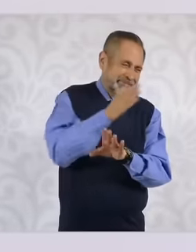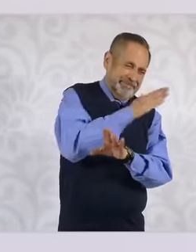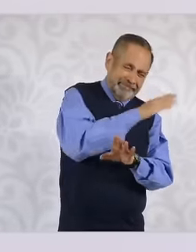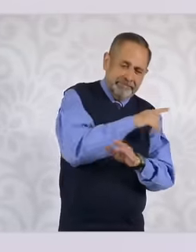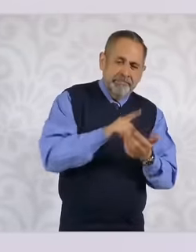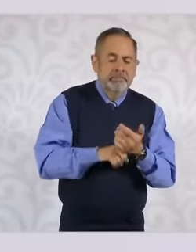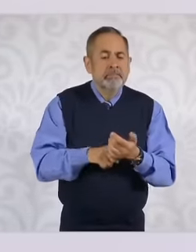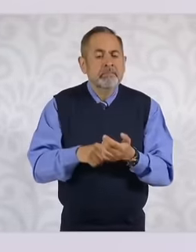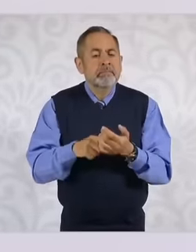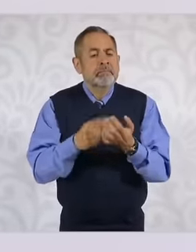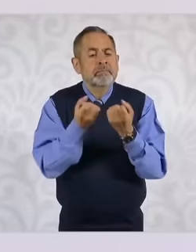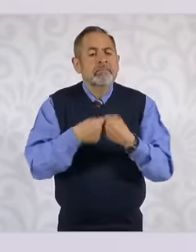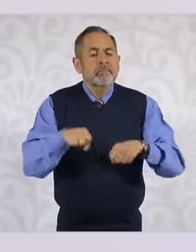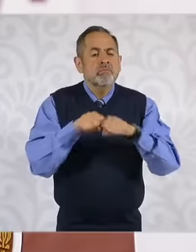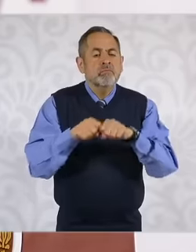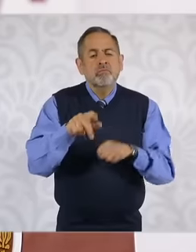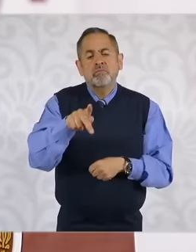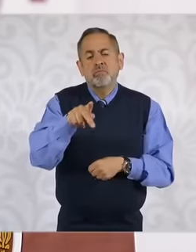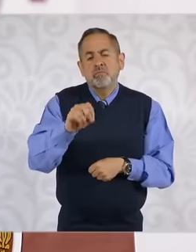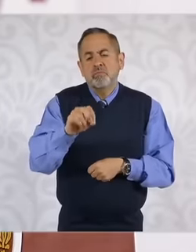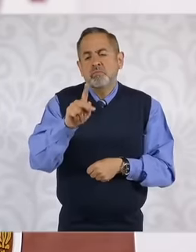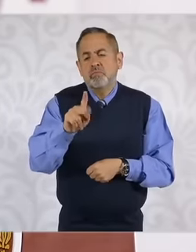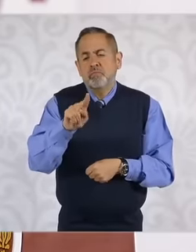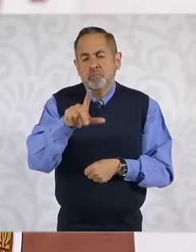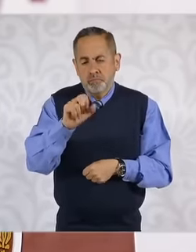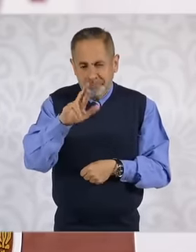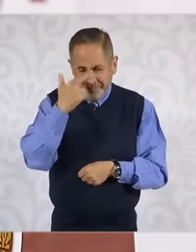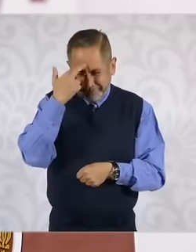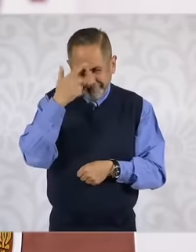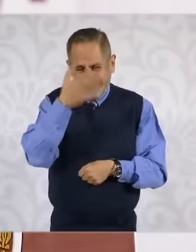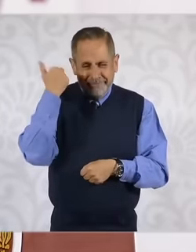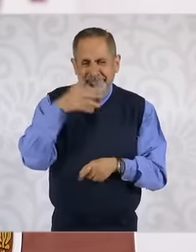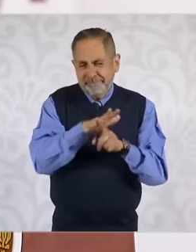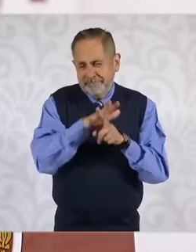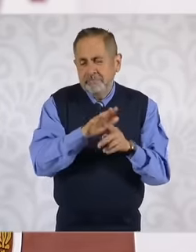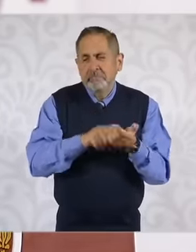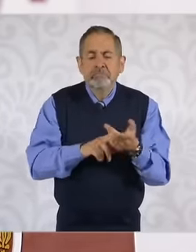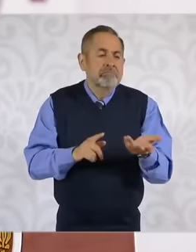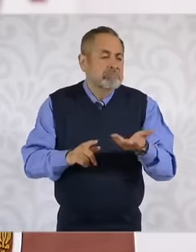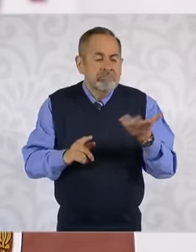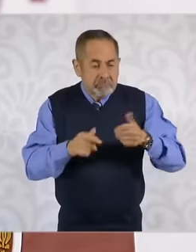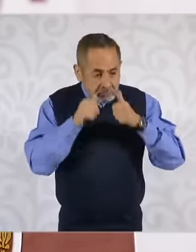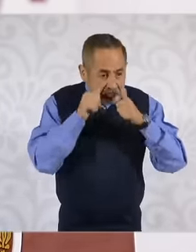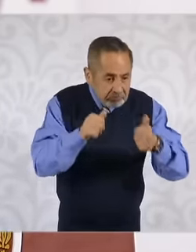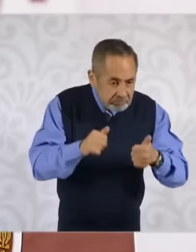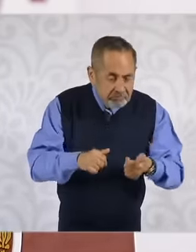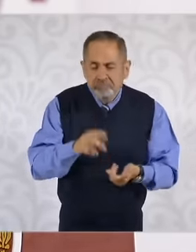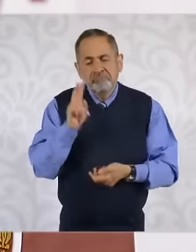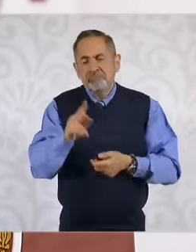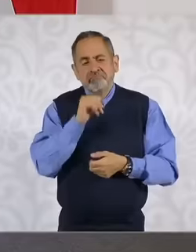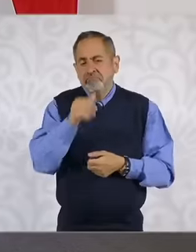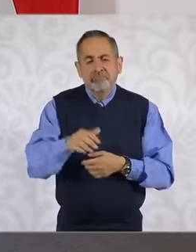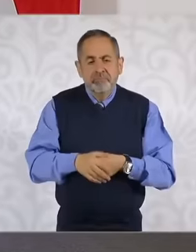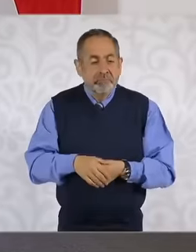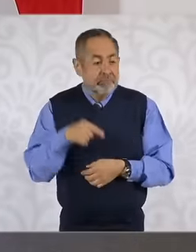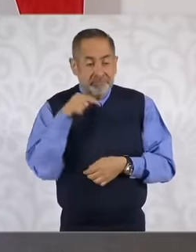was a form of health care that in reality was only distribution